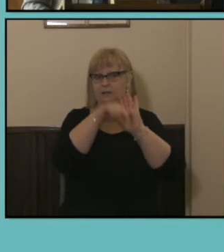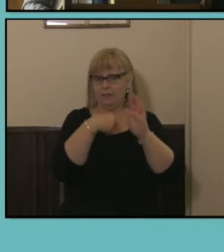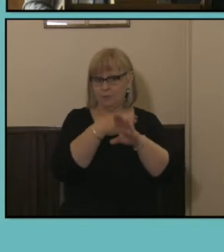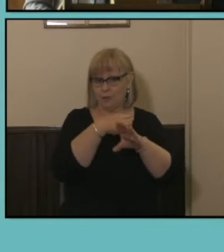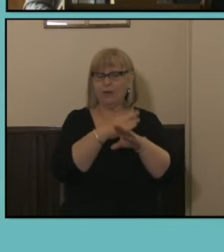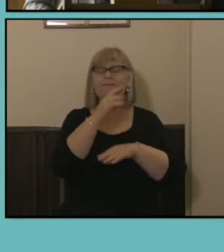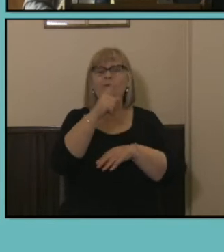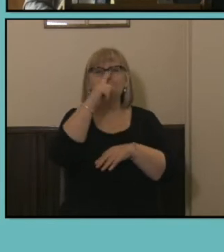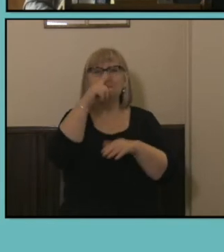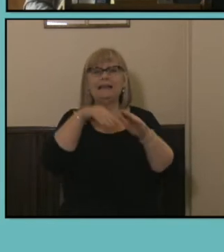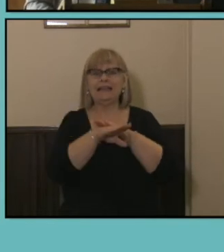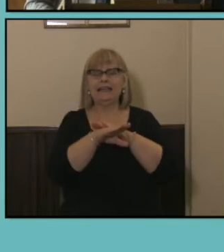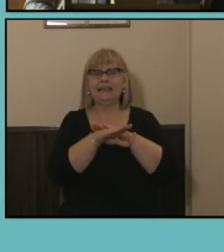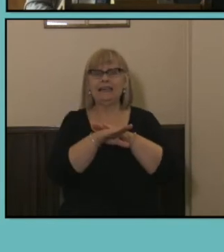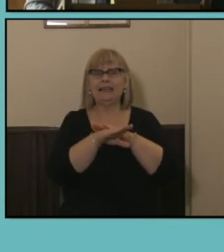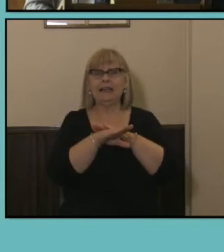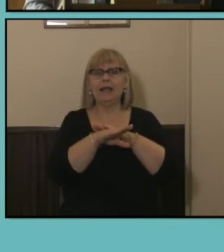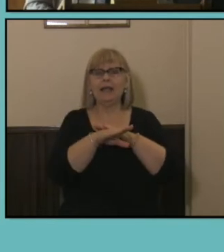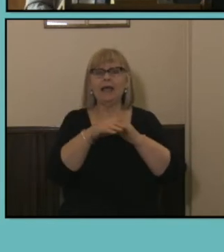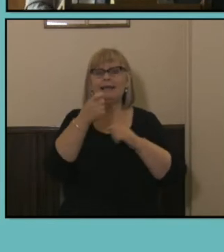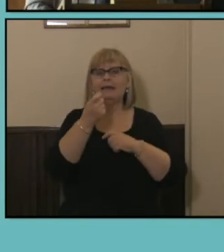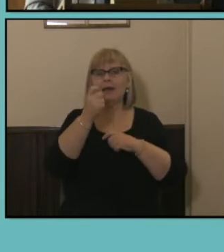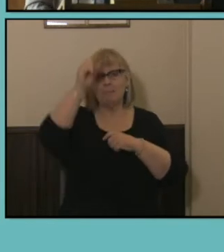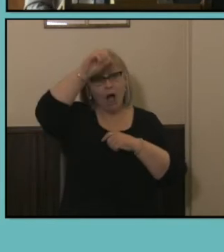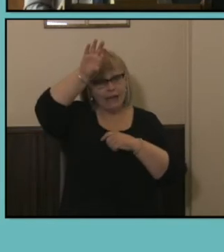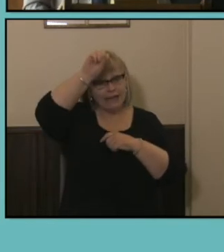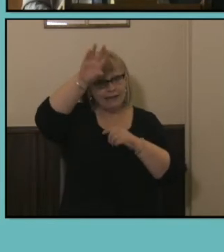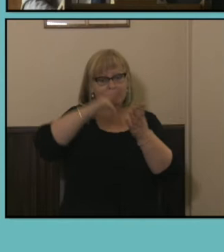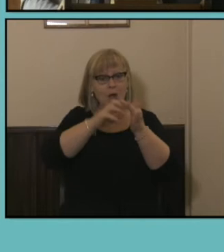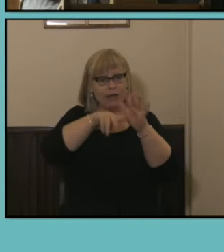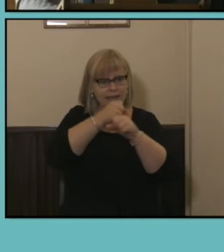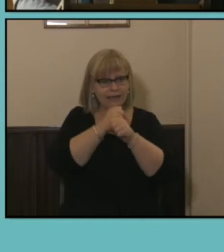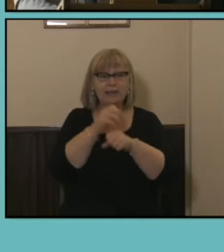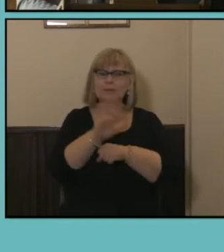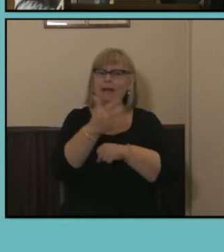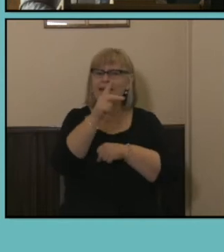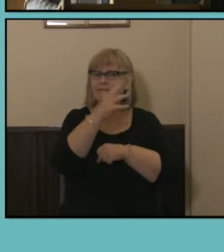people who are working in Mining in their main jobs so around 85%, Electricity